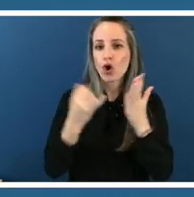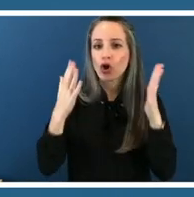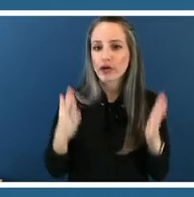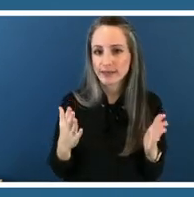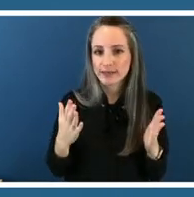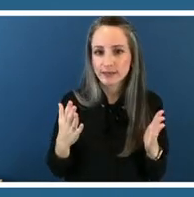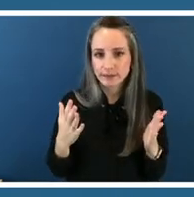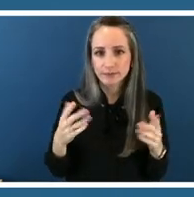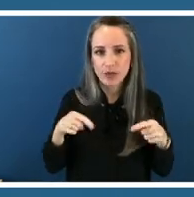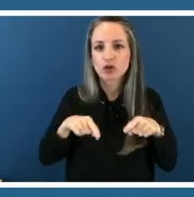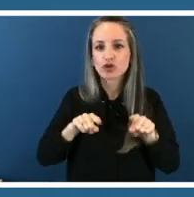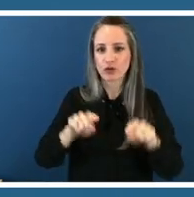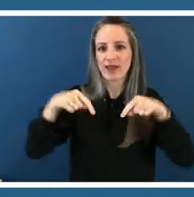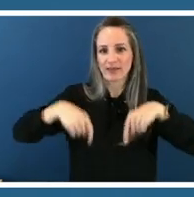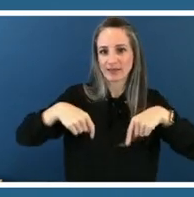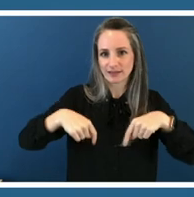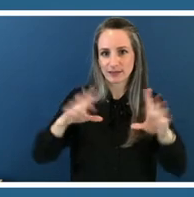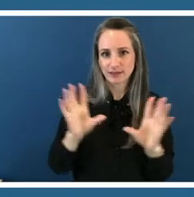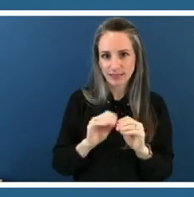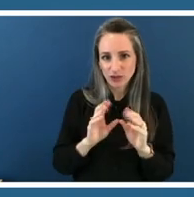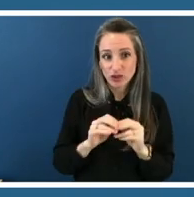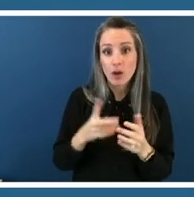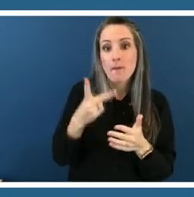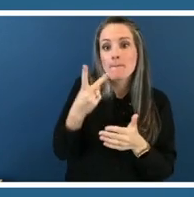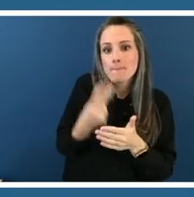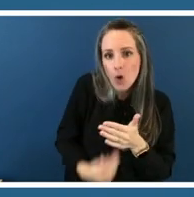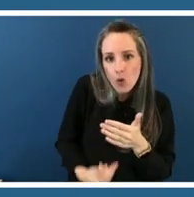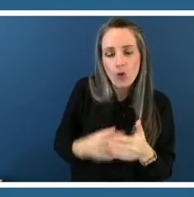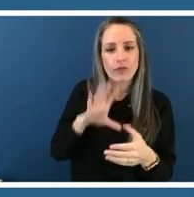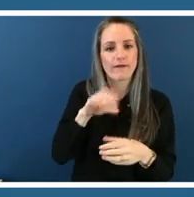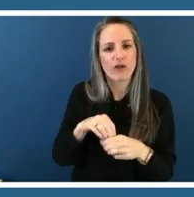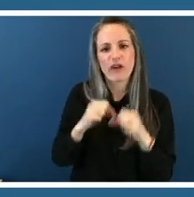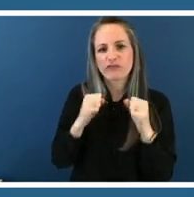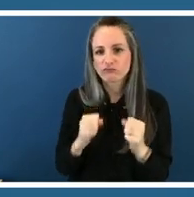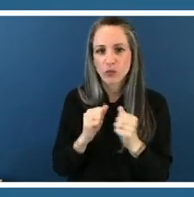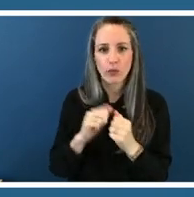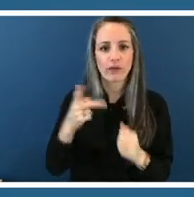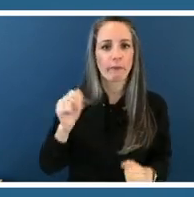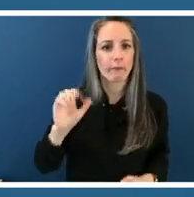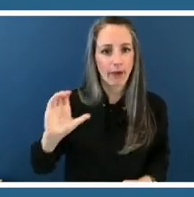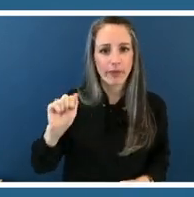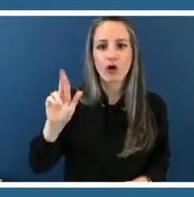both do public art and so at least have two people to look to